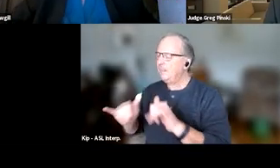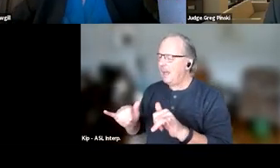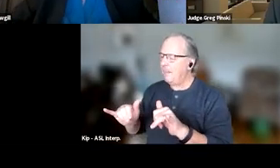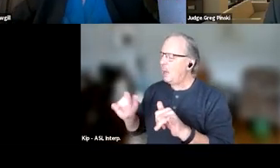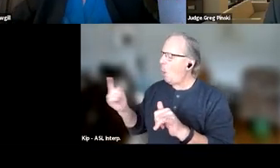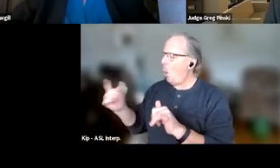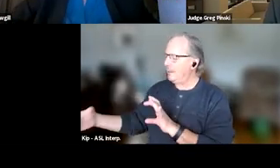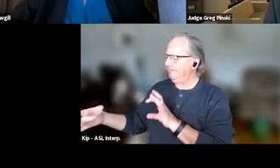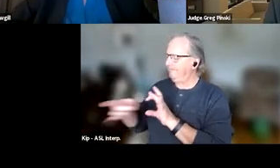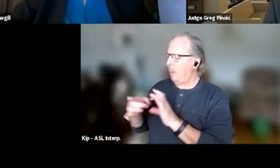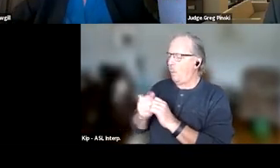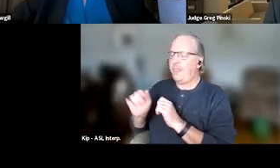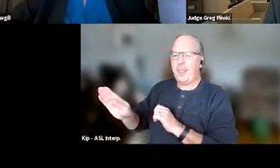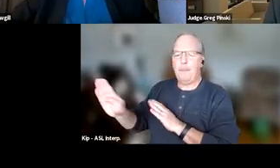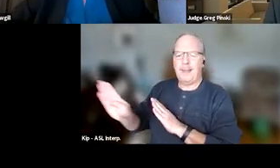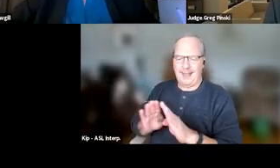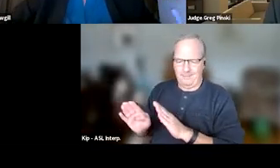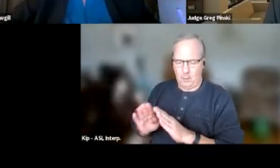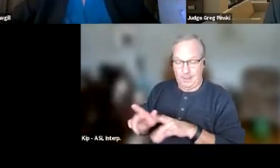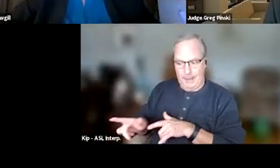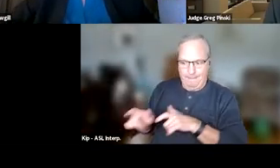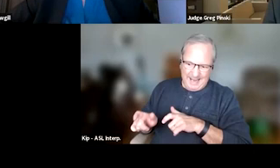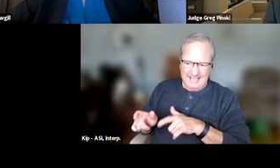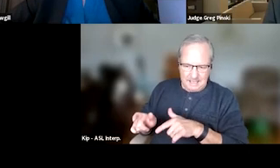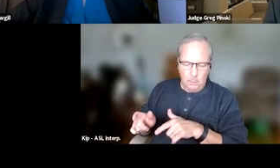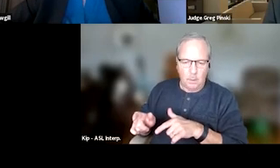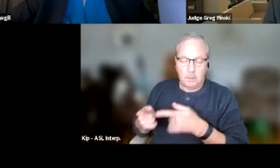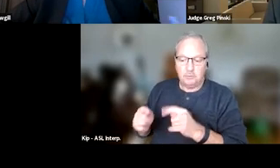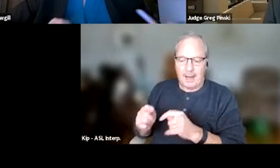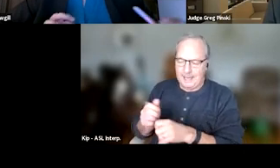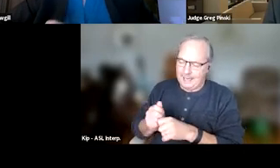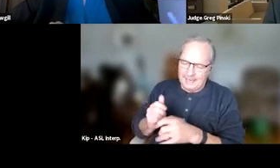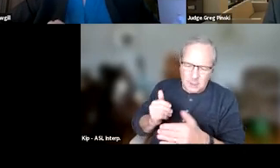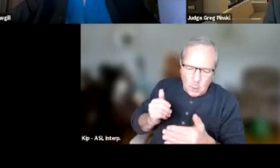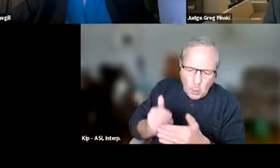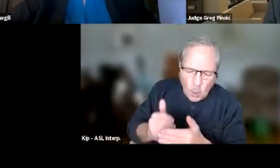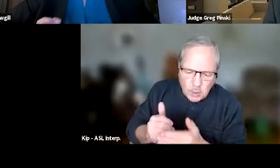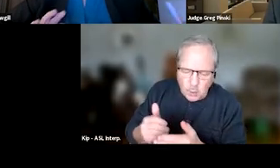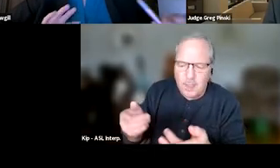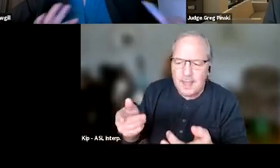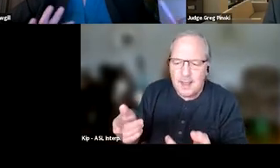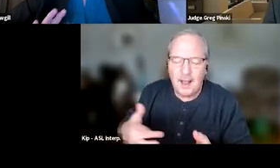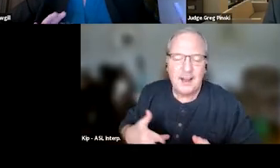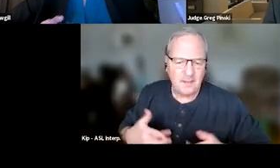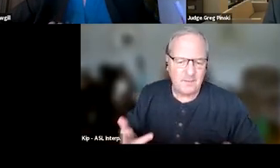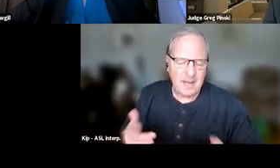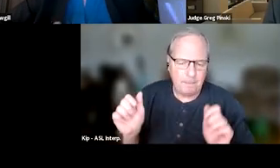And then lastly is immediacy. We wanna make sure that we try to get it as close to the event as possible. It's best practice for teens